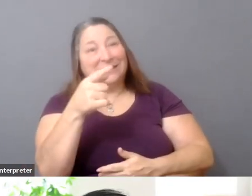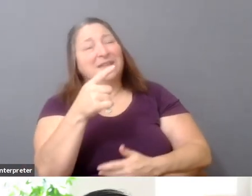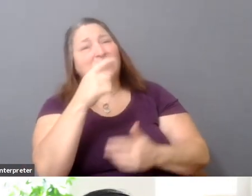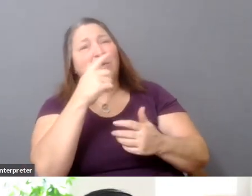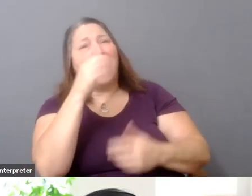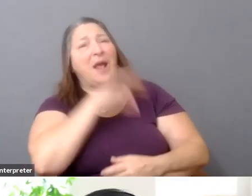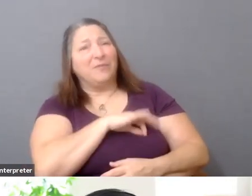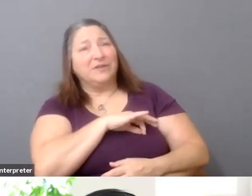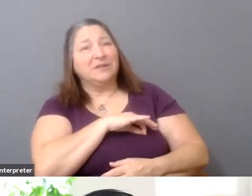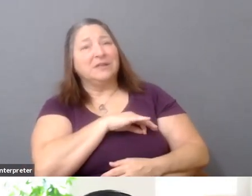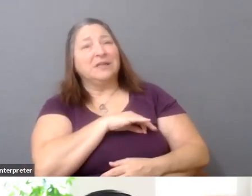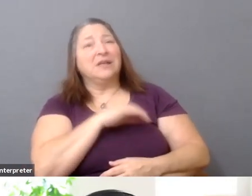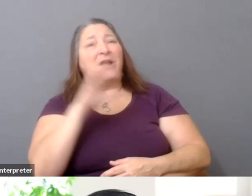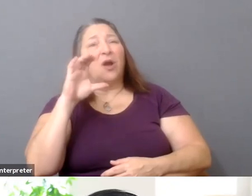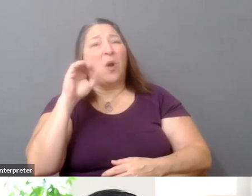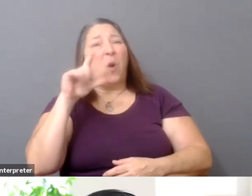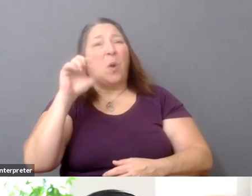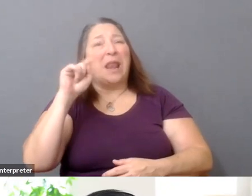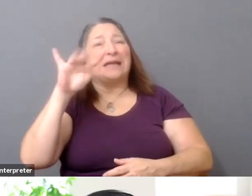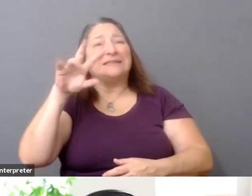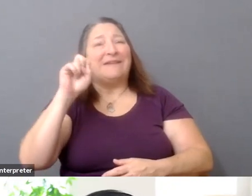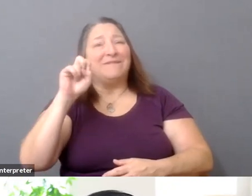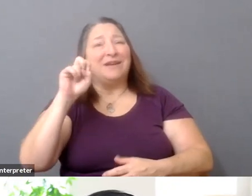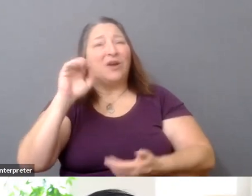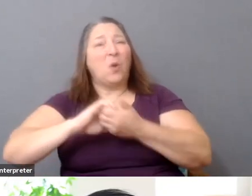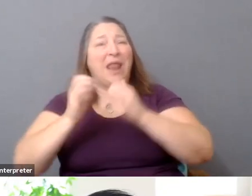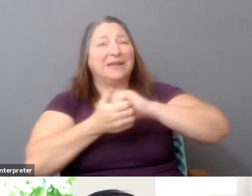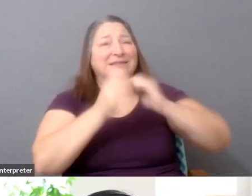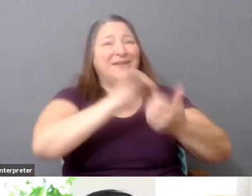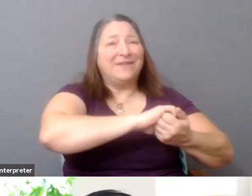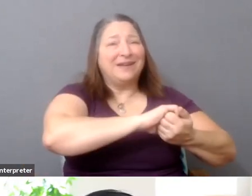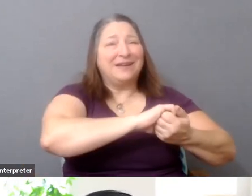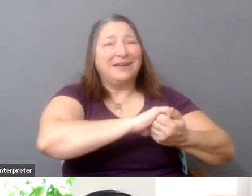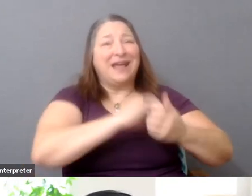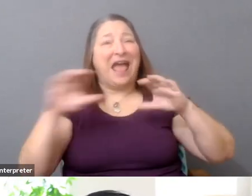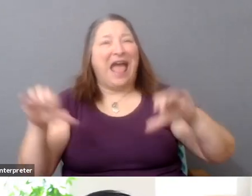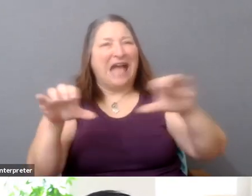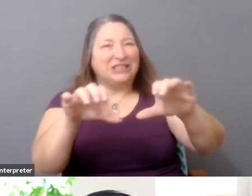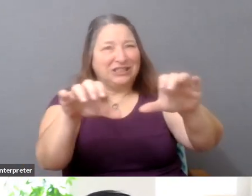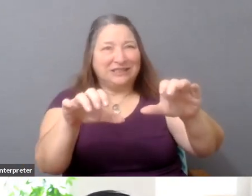Collective action comes in many forms, and also what we consider labor, we can start to expand